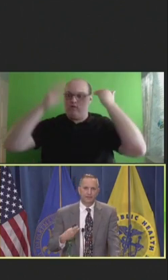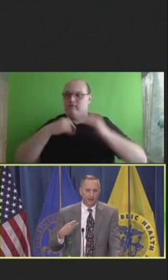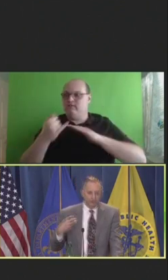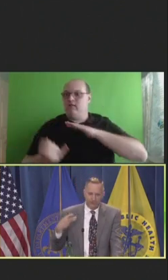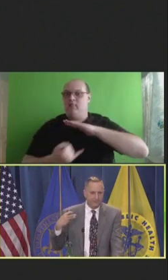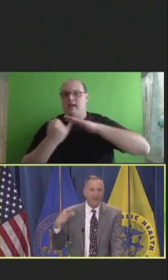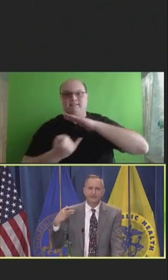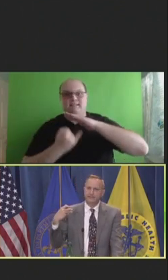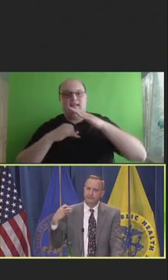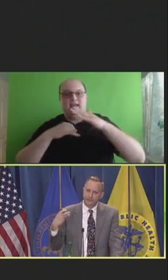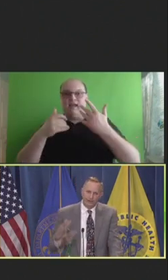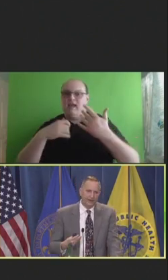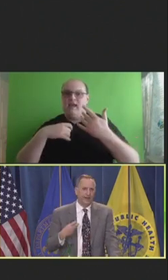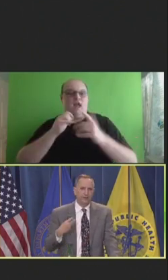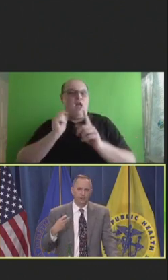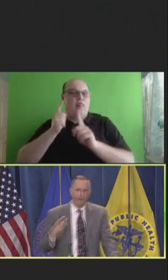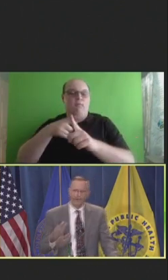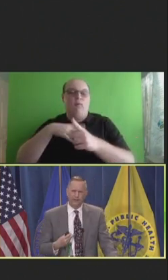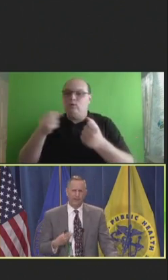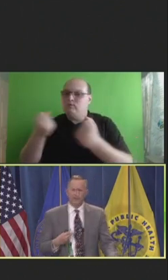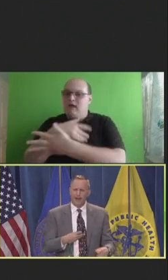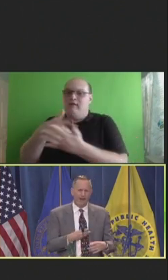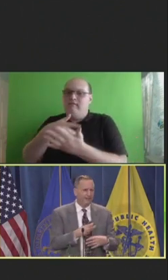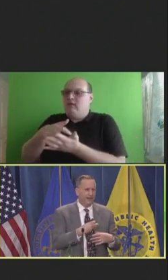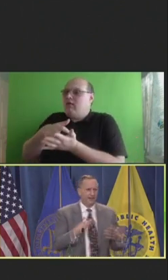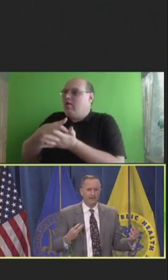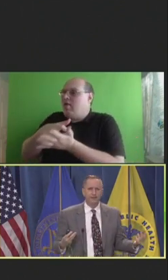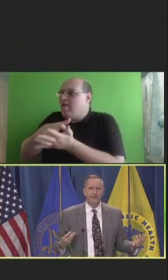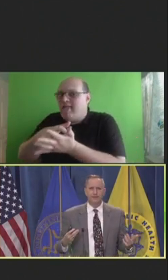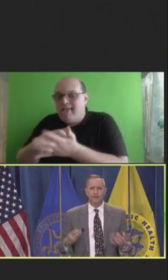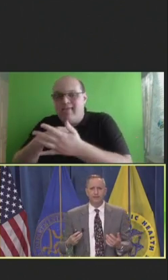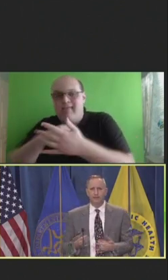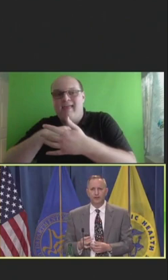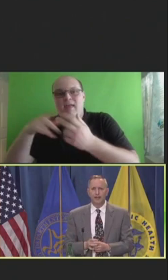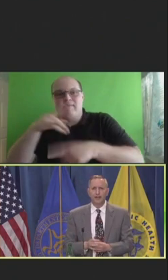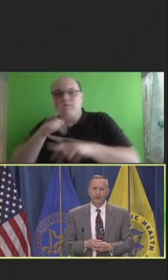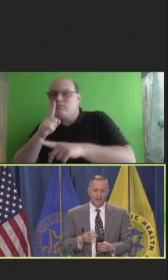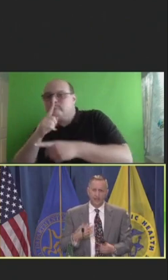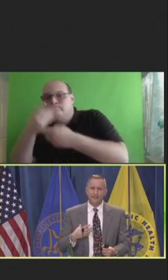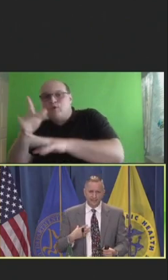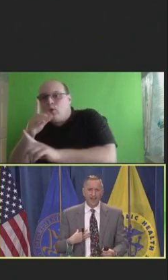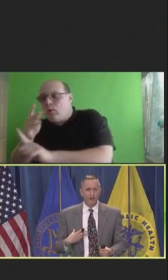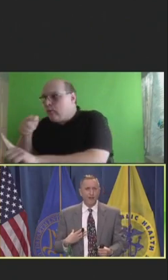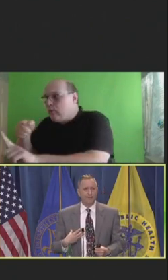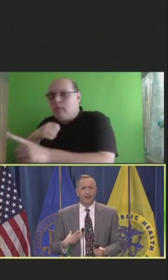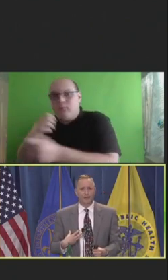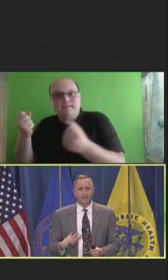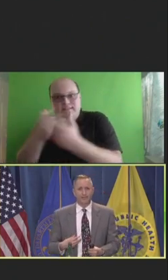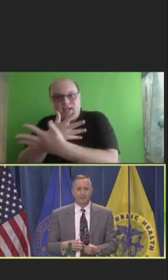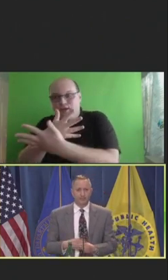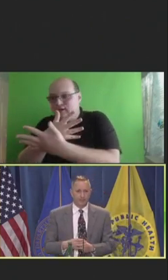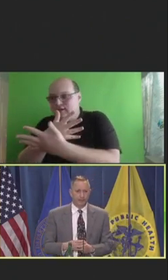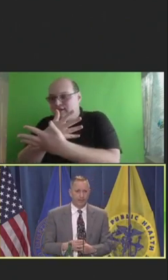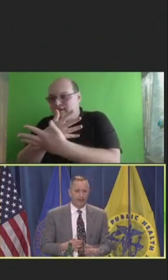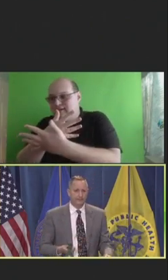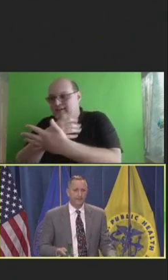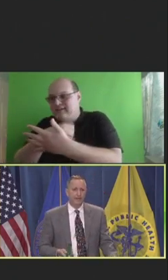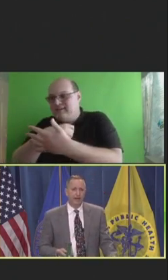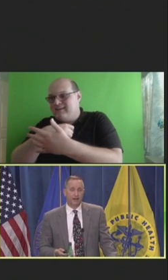The intent is to frighten and weaken you. And behind the anonymity of the internet, it's scary to be called these names and to be threatened.